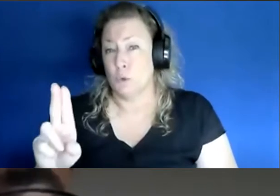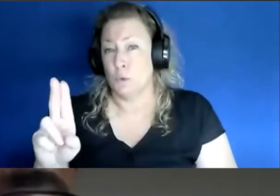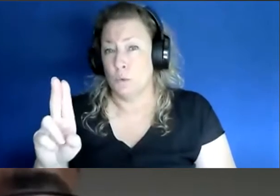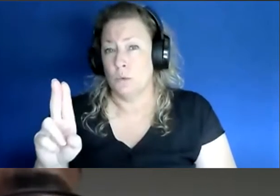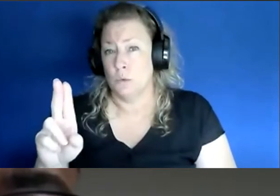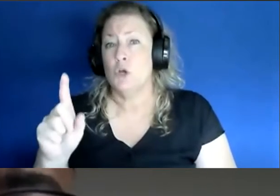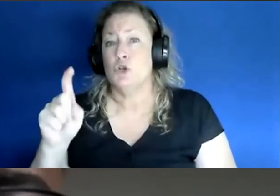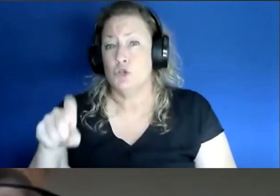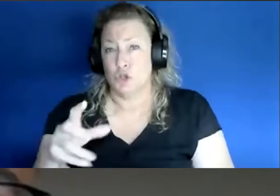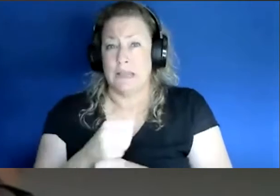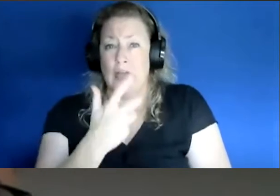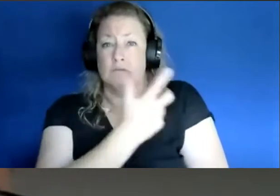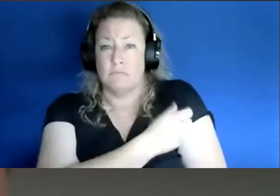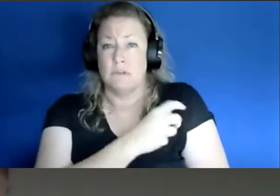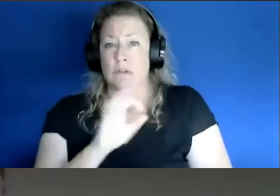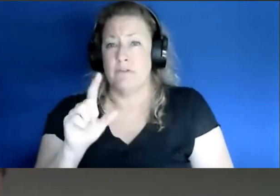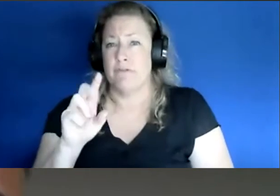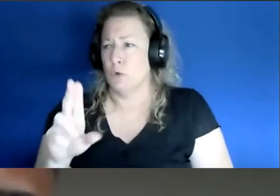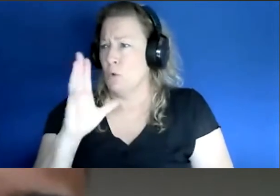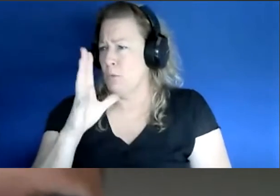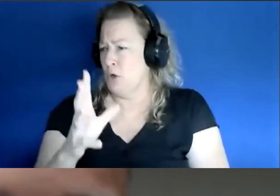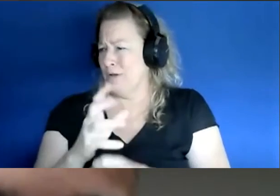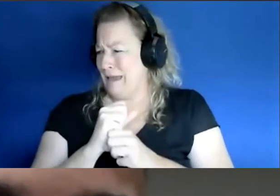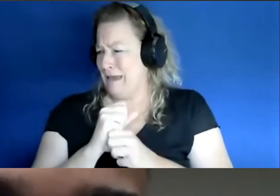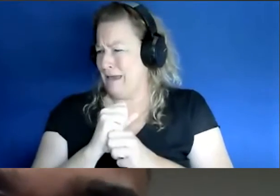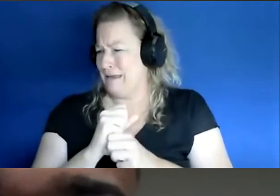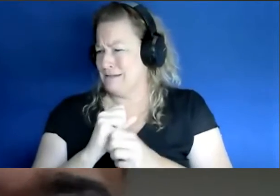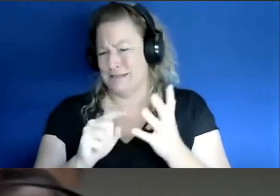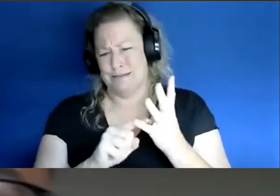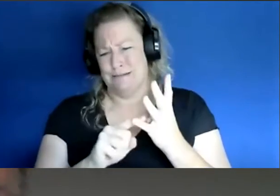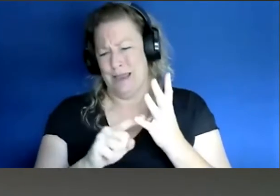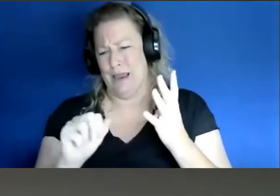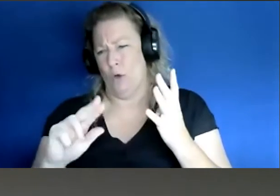influenza vaccines in and sometimes it's late August probably not until kind of mid-September,